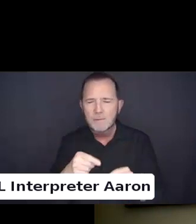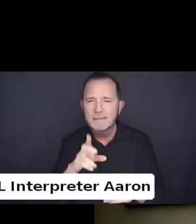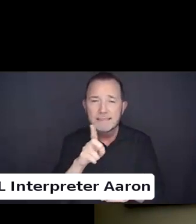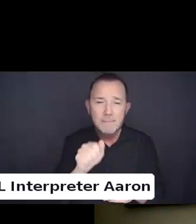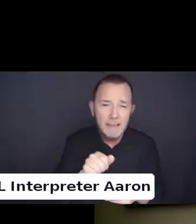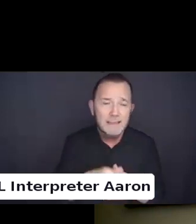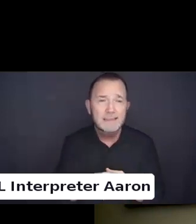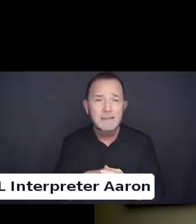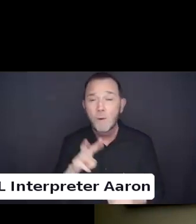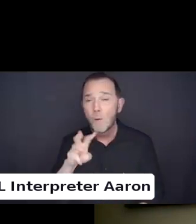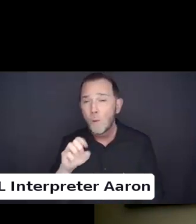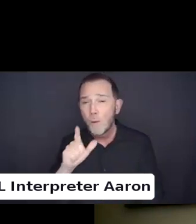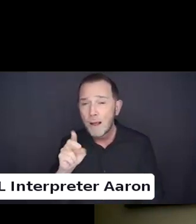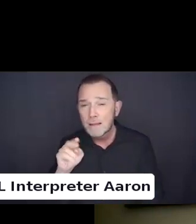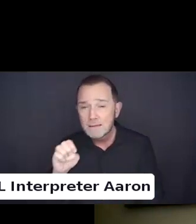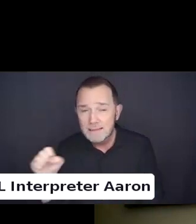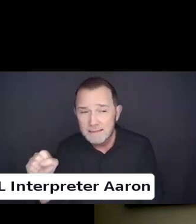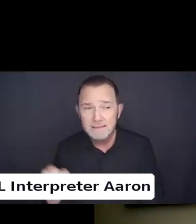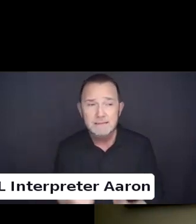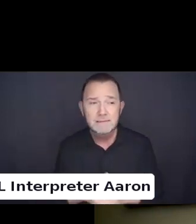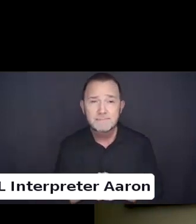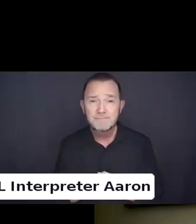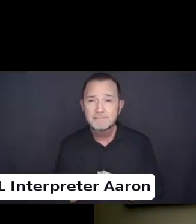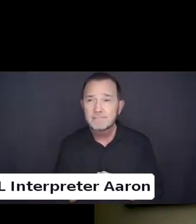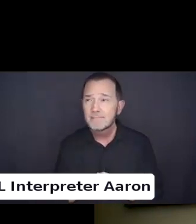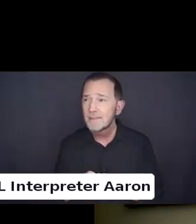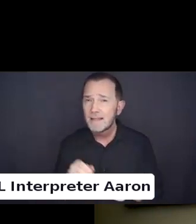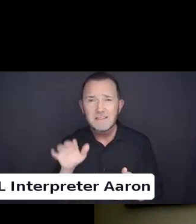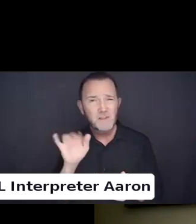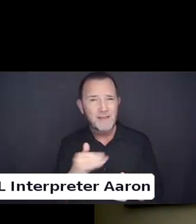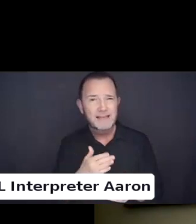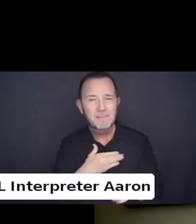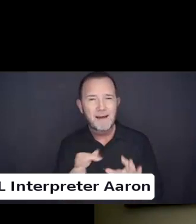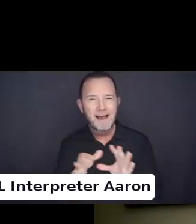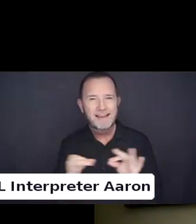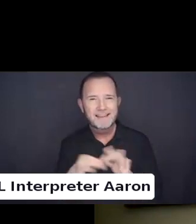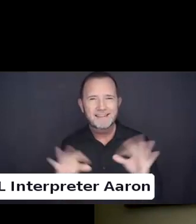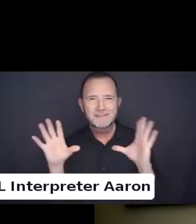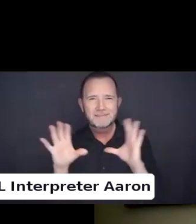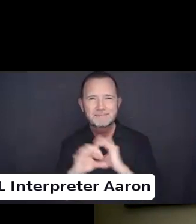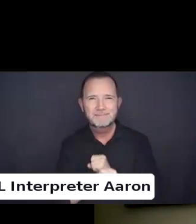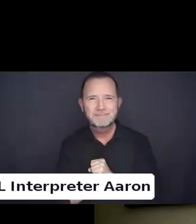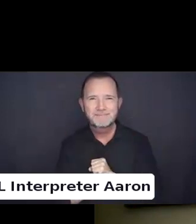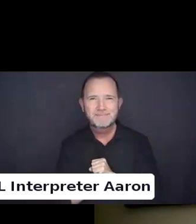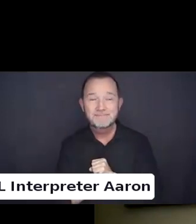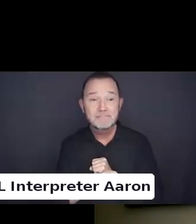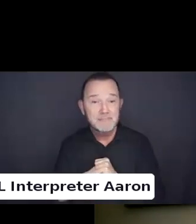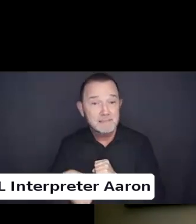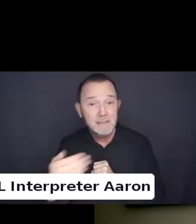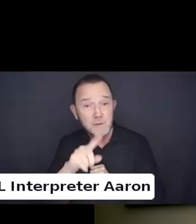Thank you all for letting me jump in. Can we have another question please?